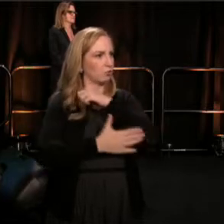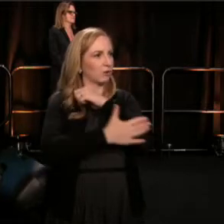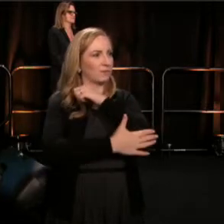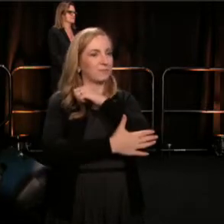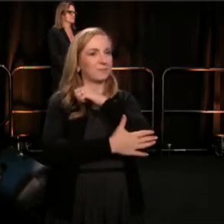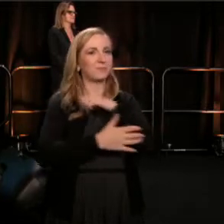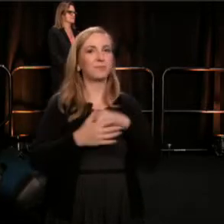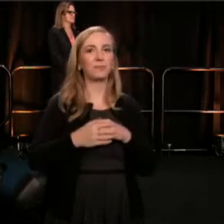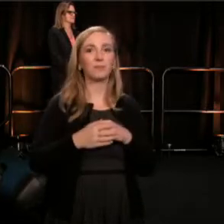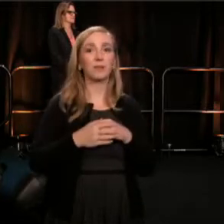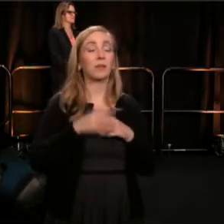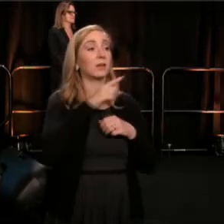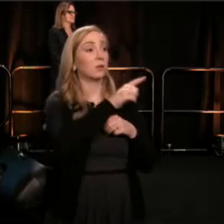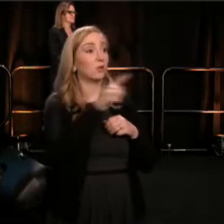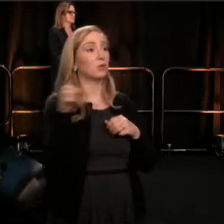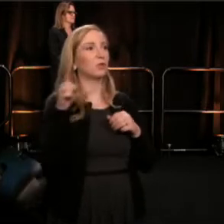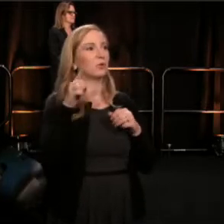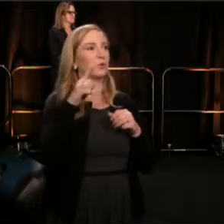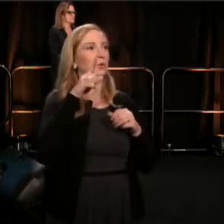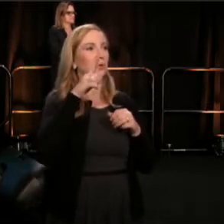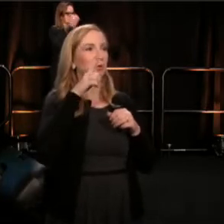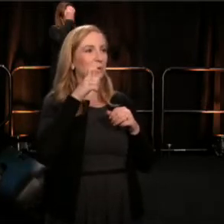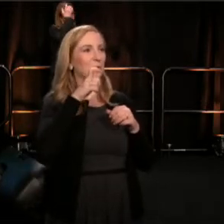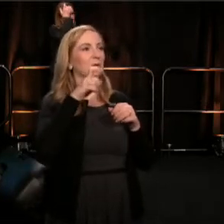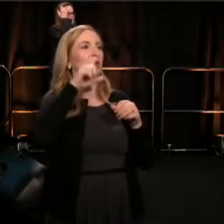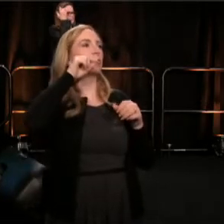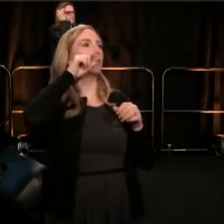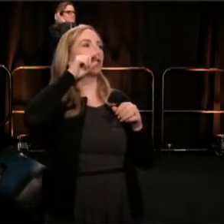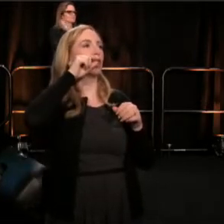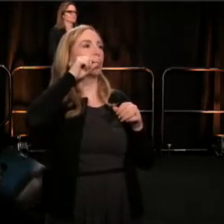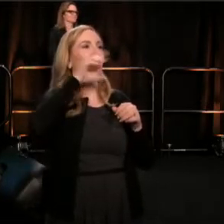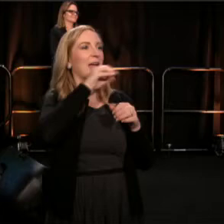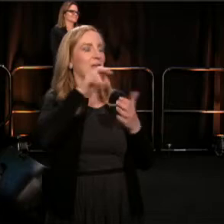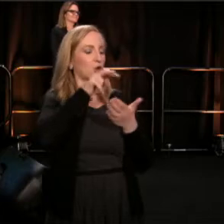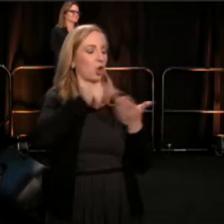who are keeping a Hamilton Reference Scorecard over the next three days, that now is one.